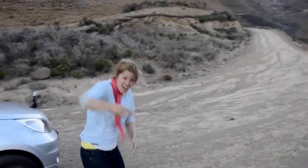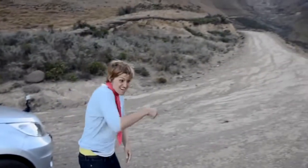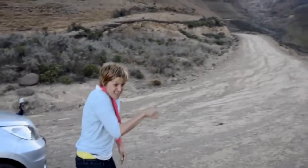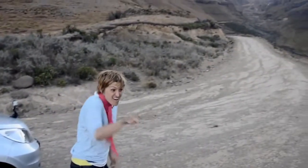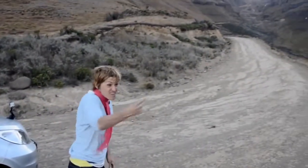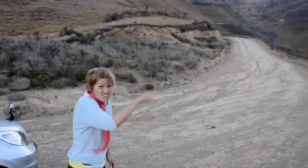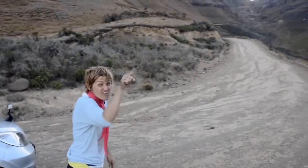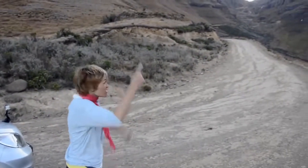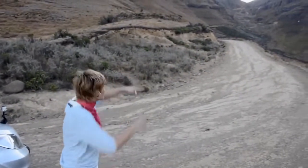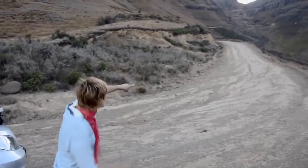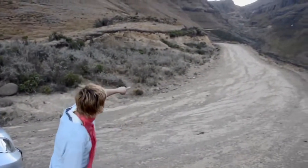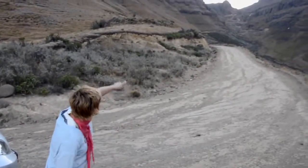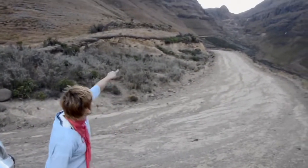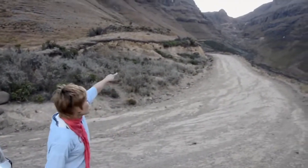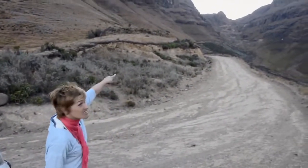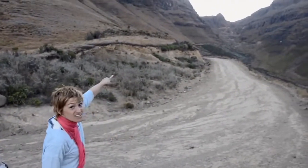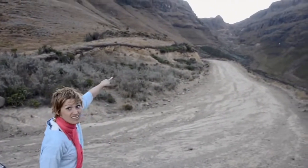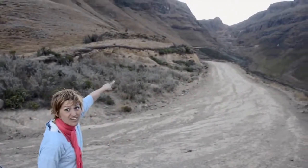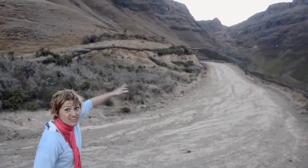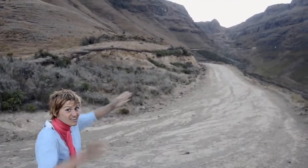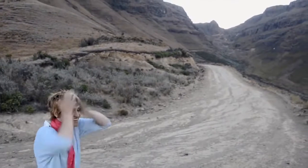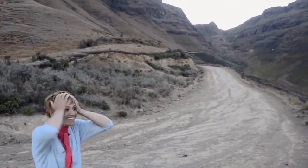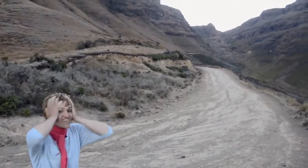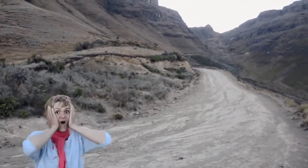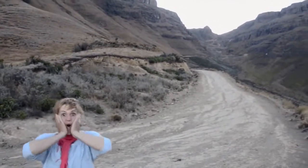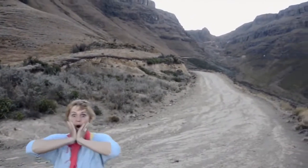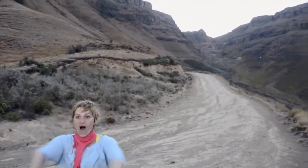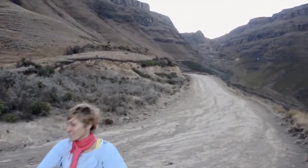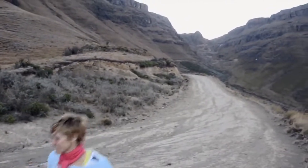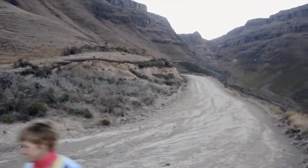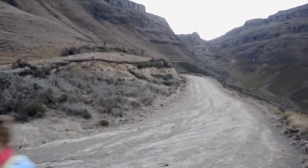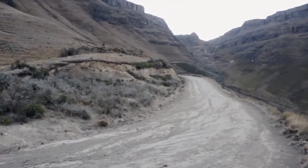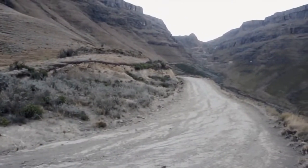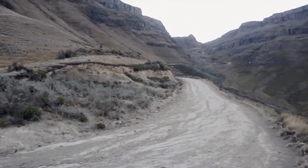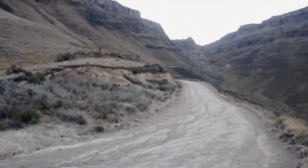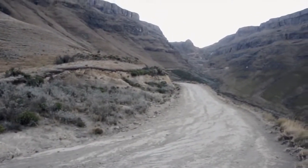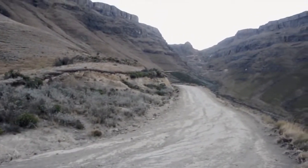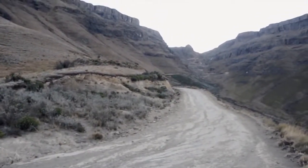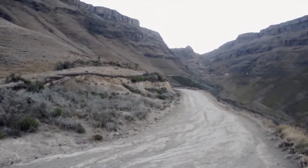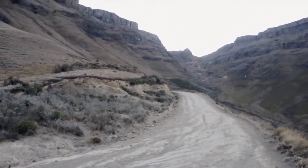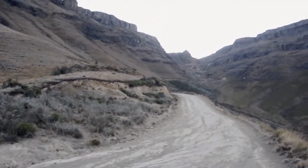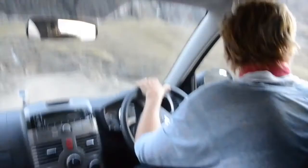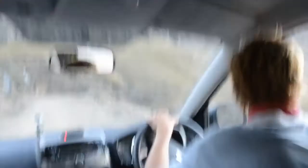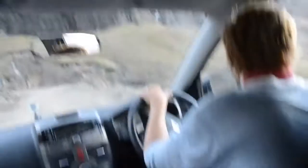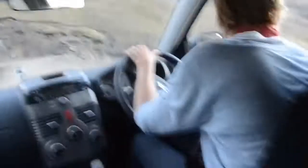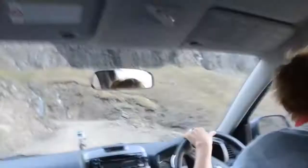There are many more curves to drive through all the way up there. Oh my goodness!